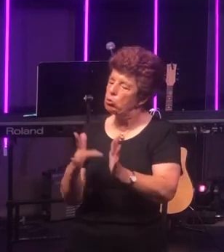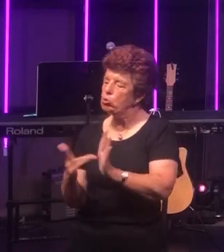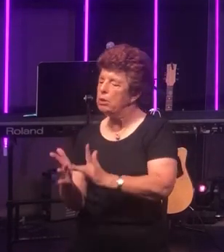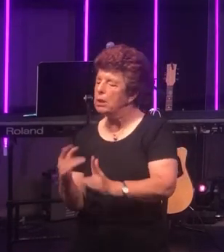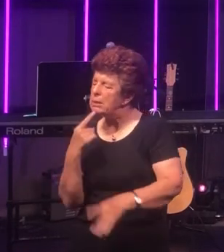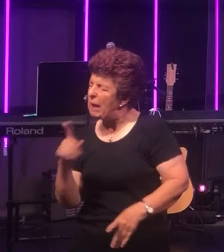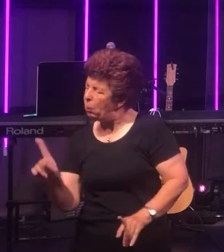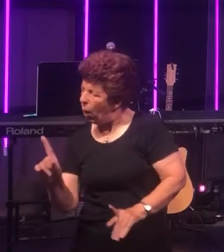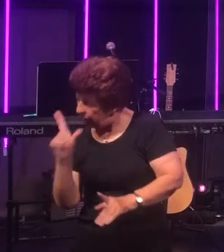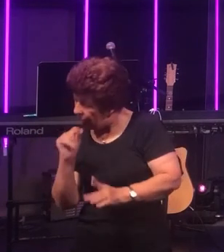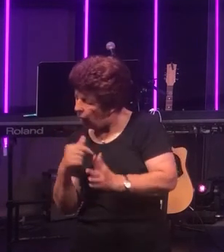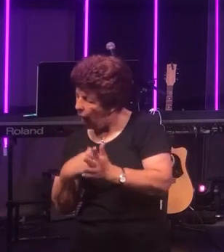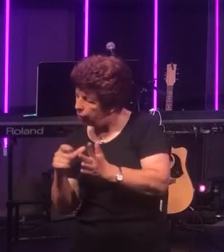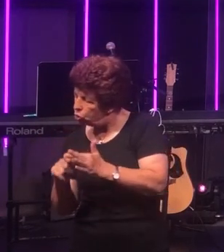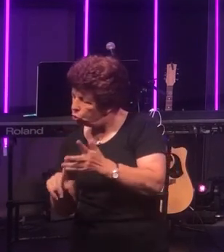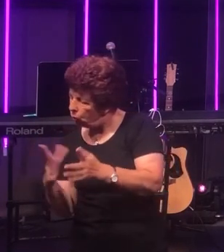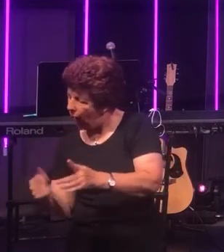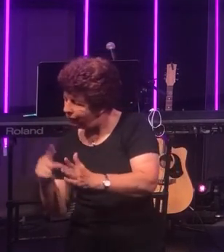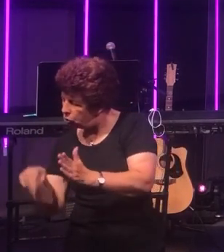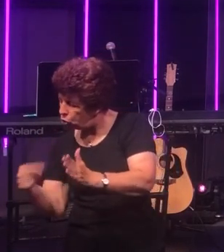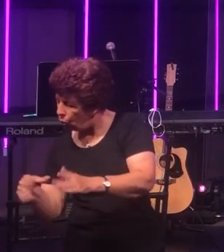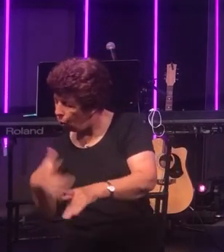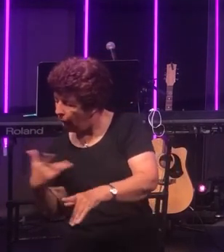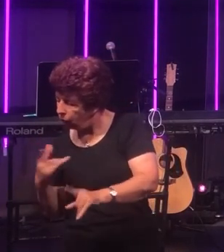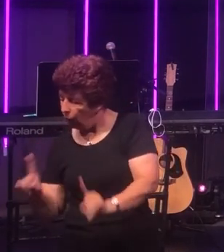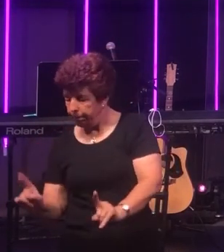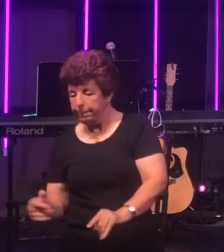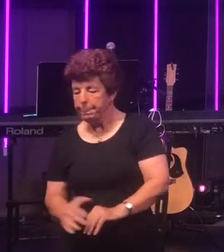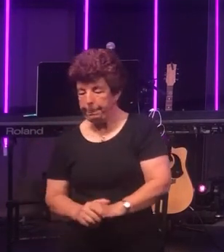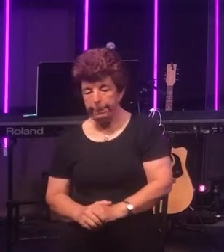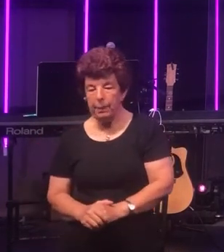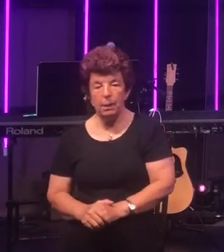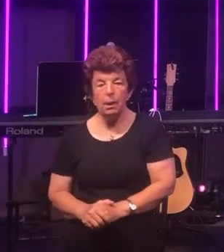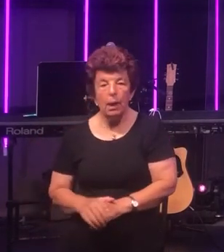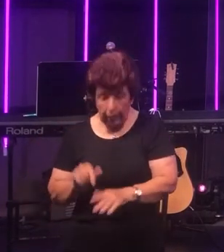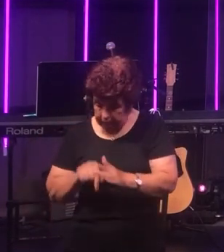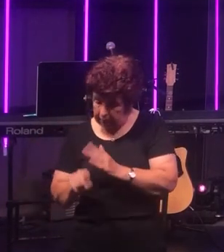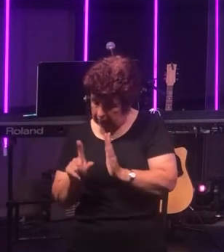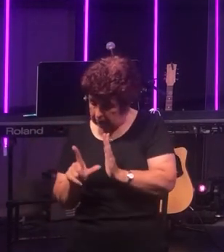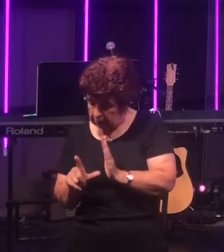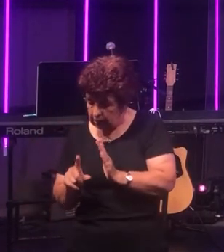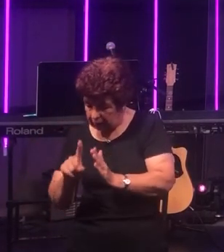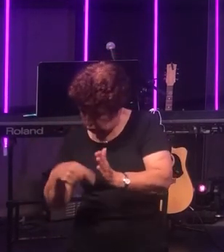"What can I do to have eternal life?" It was in this term "eternal life" which